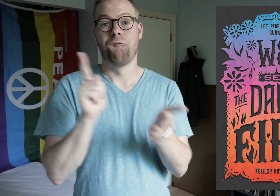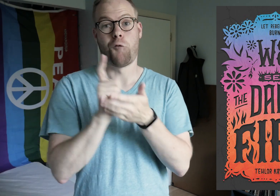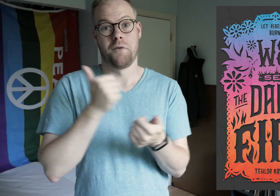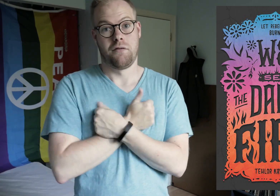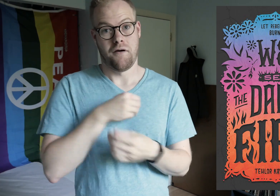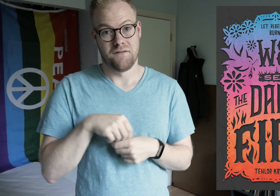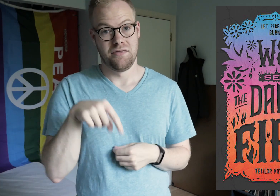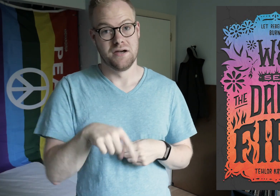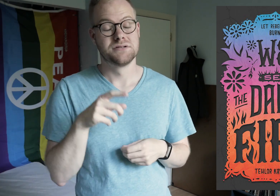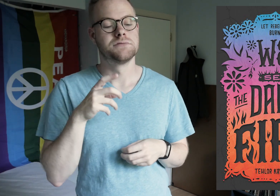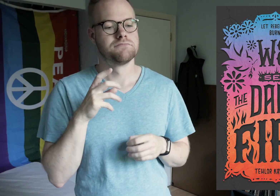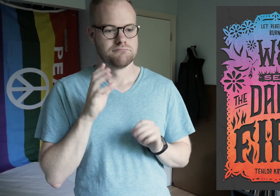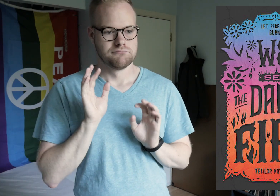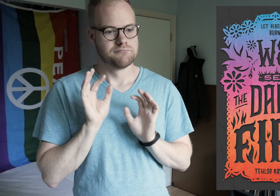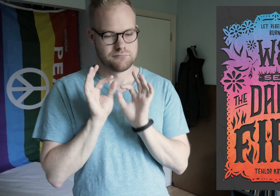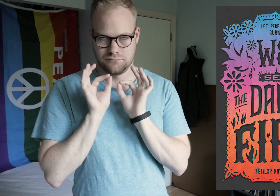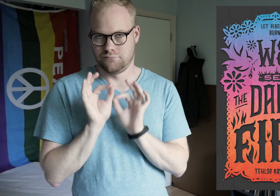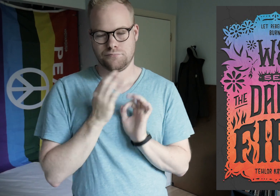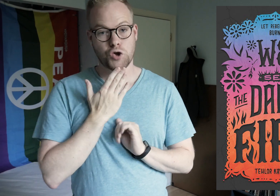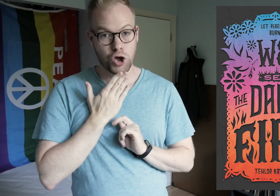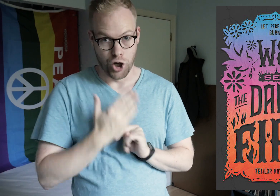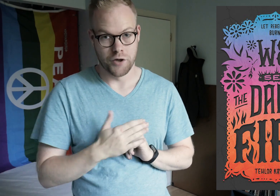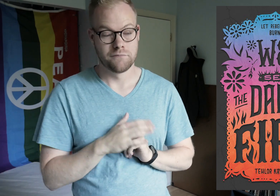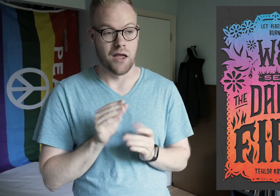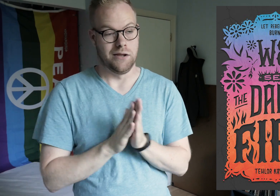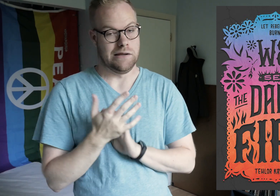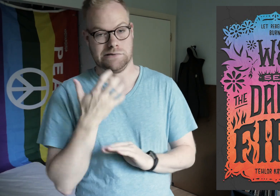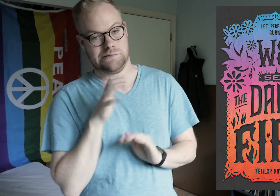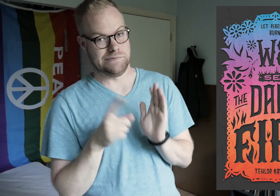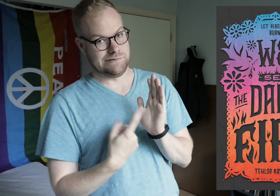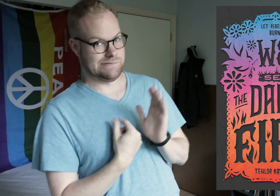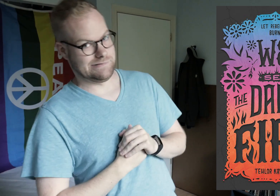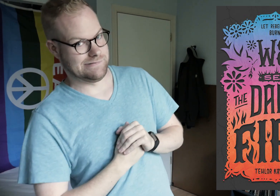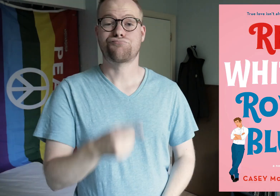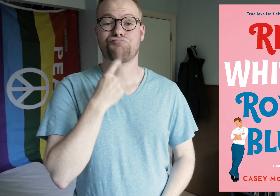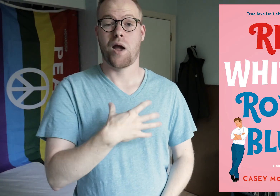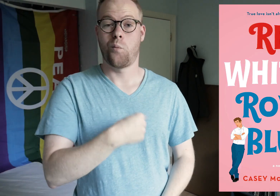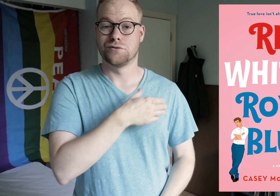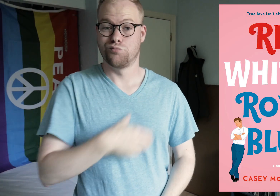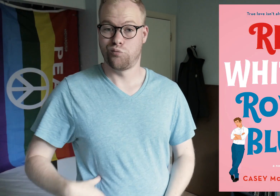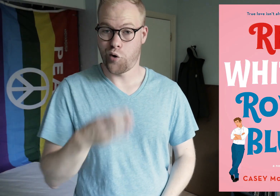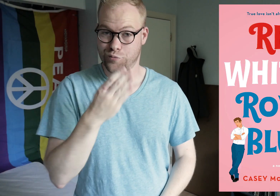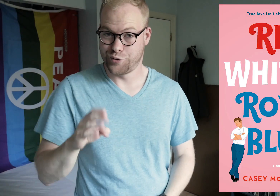The forbidden love in this is just so good, and it gets steamy at times! Red, White, & Royal Blue.